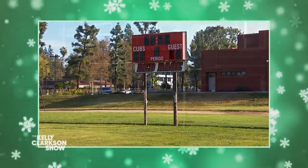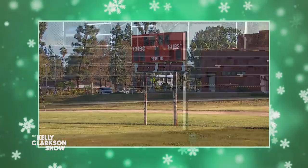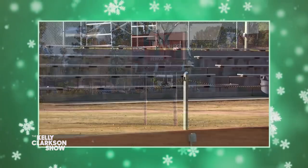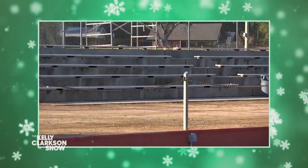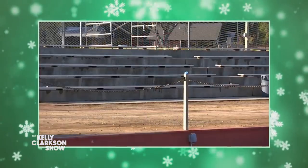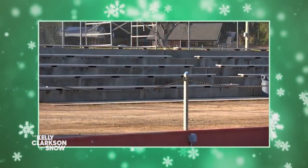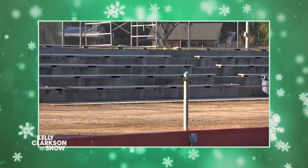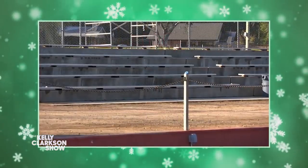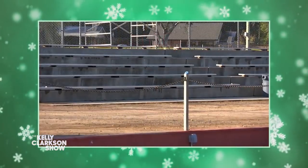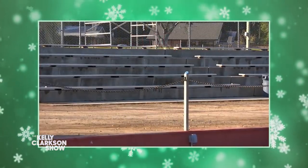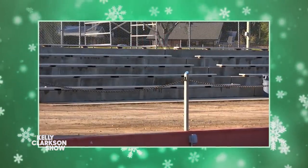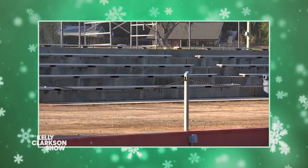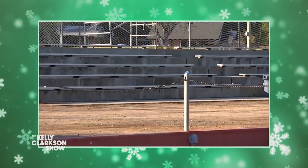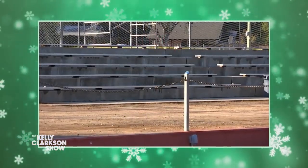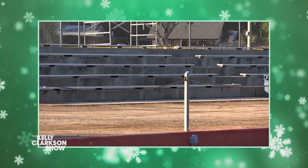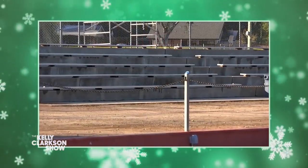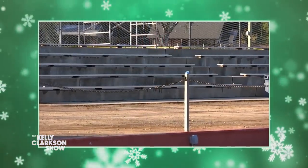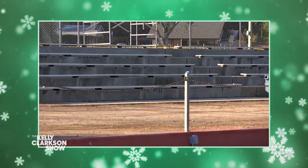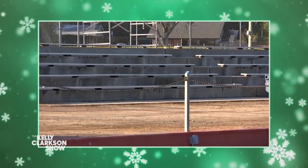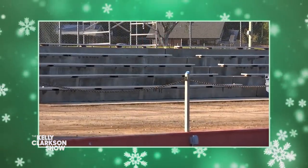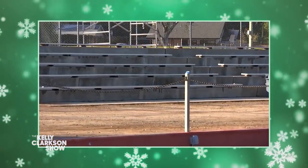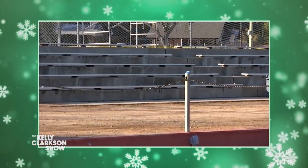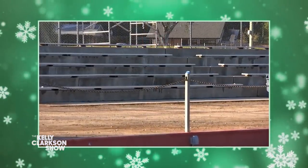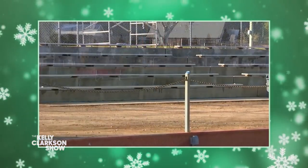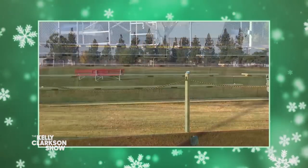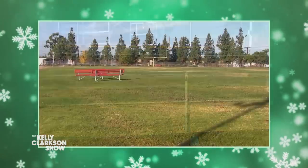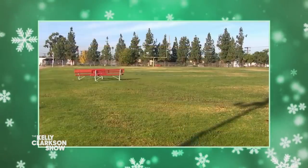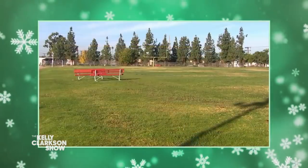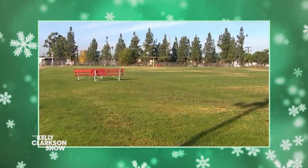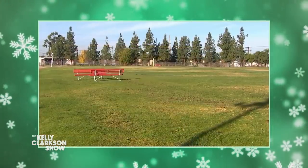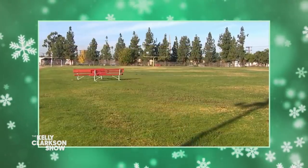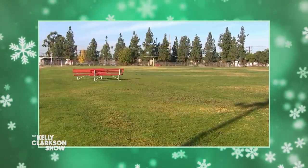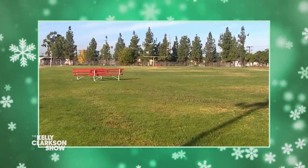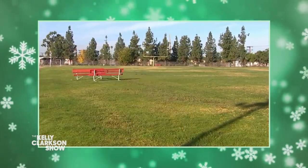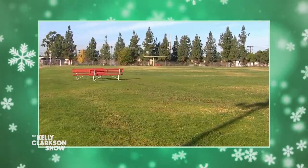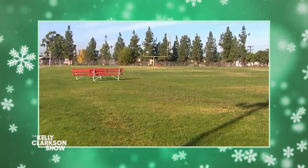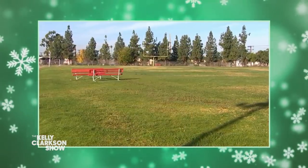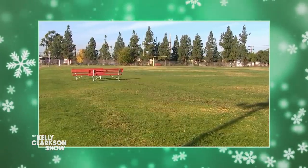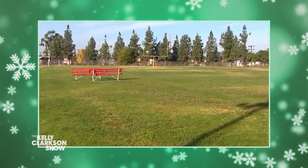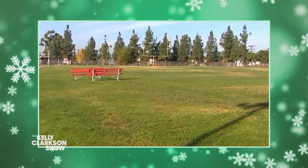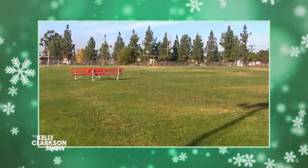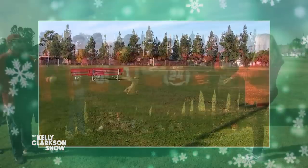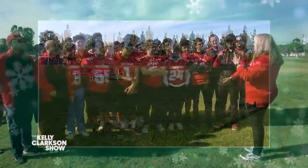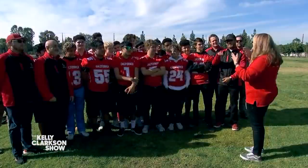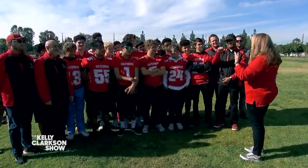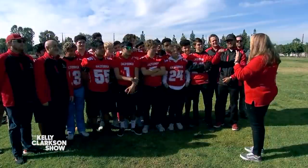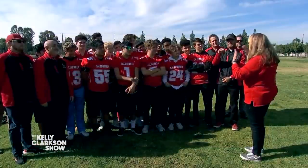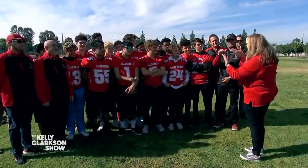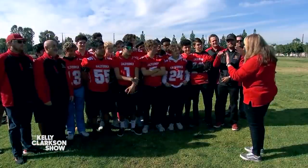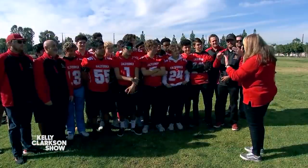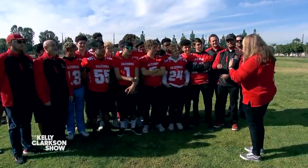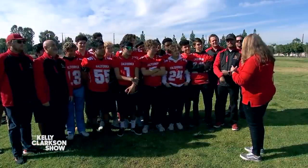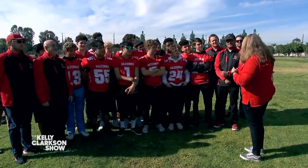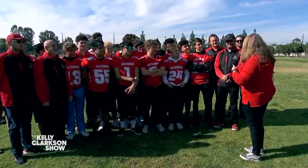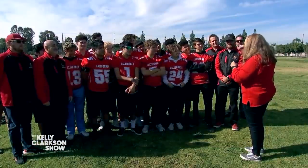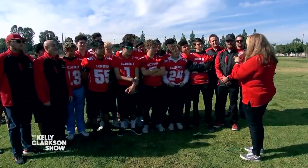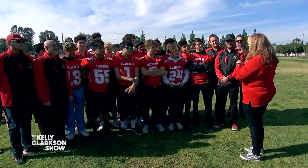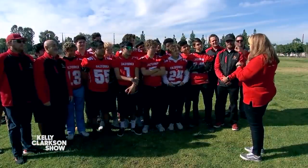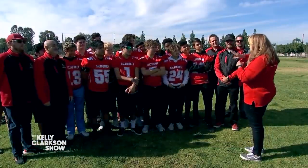Basically, the Cubs need more bleachers, lights, you name it. Thankfully, there are a lot of great people here in Riverside.